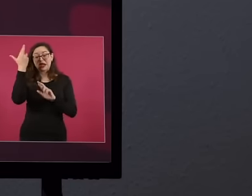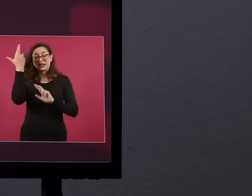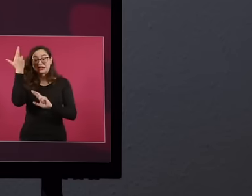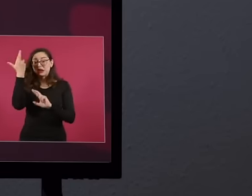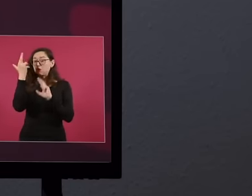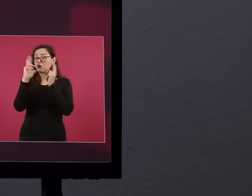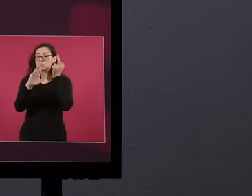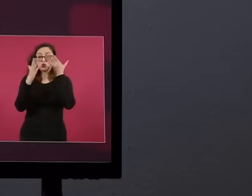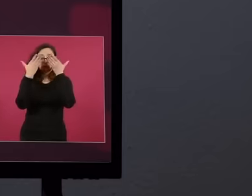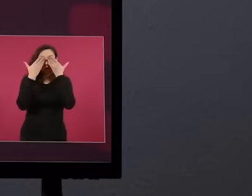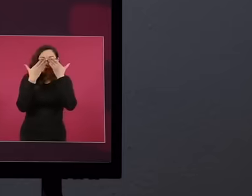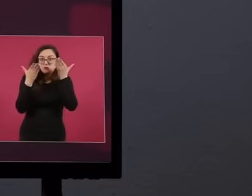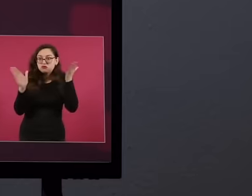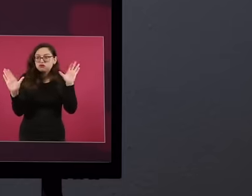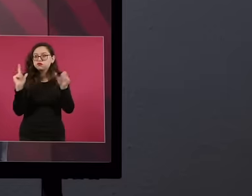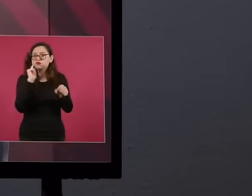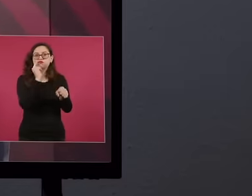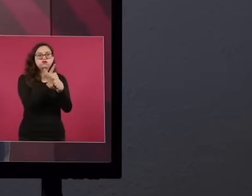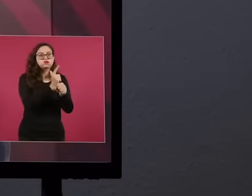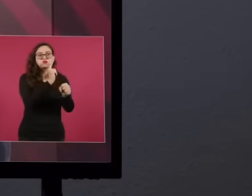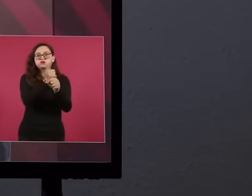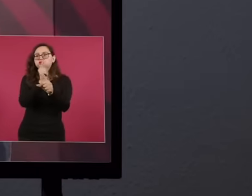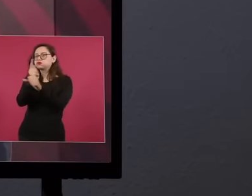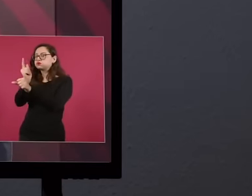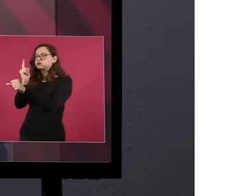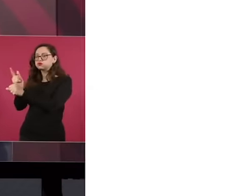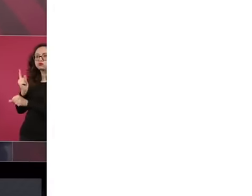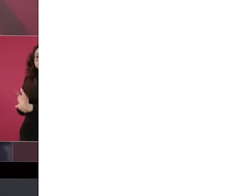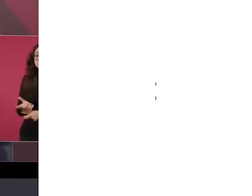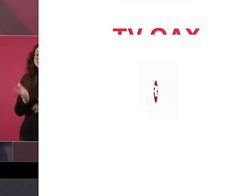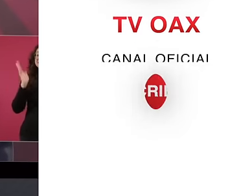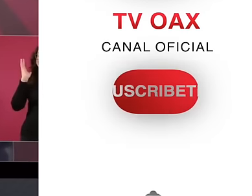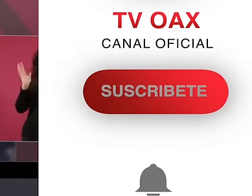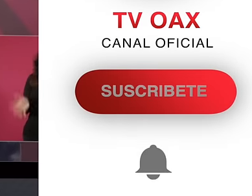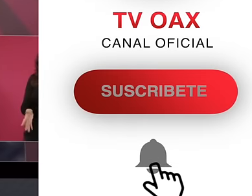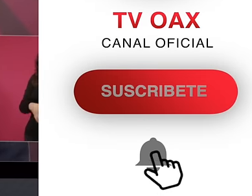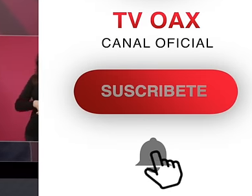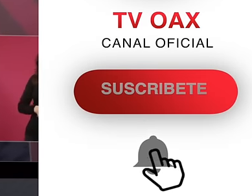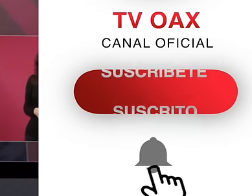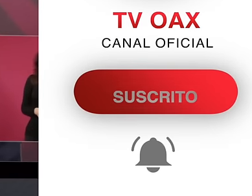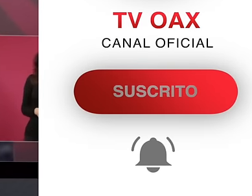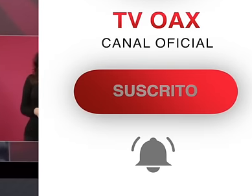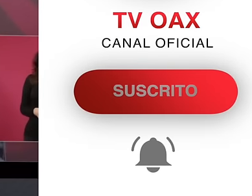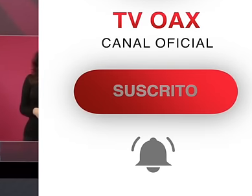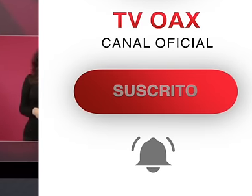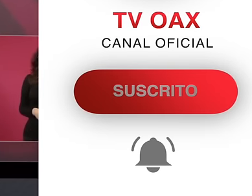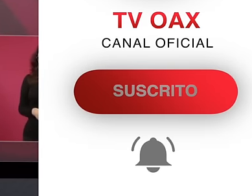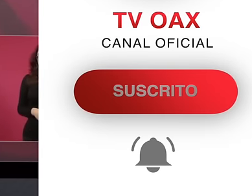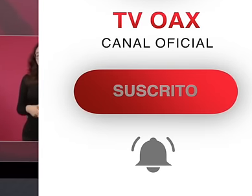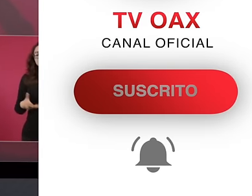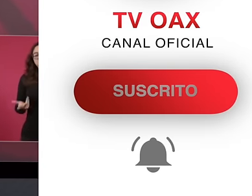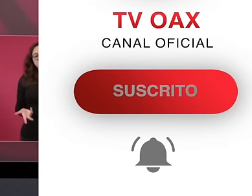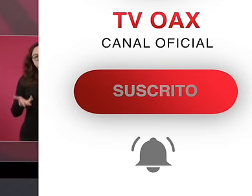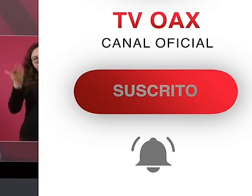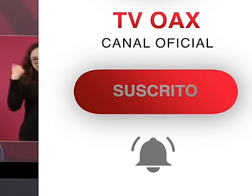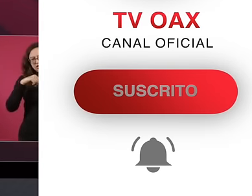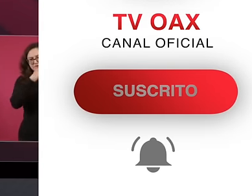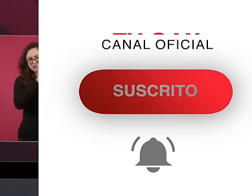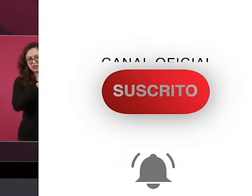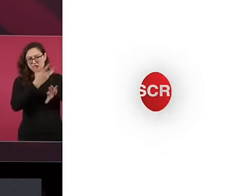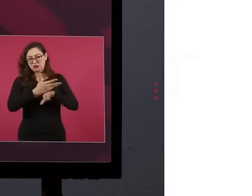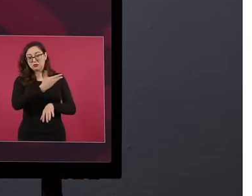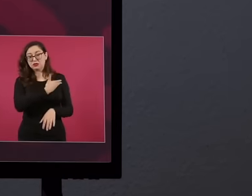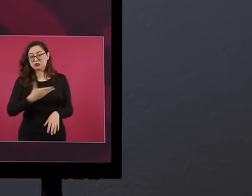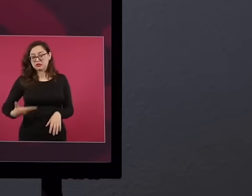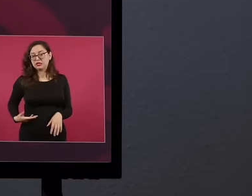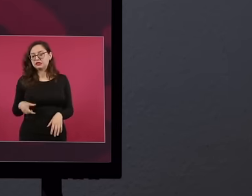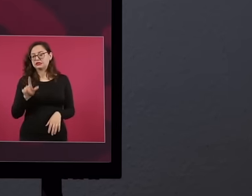conscience. Lincoln said that the people can deceive once twice, but they cannot be deceived